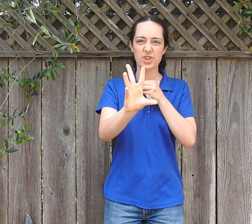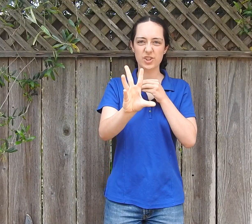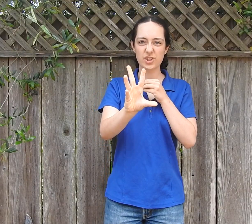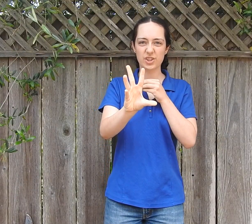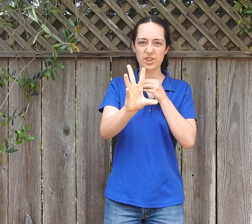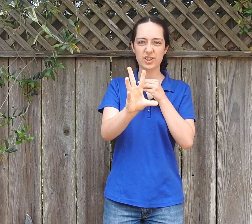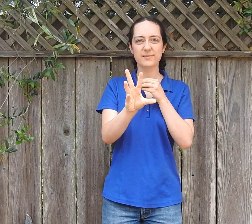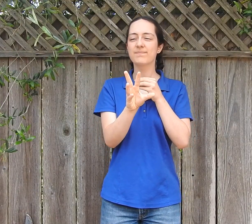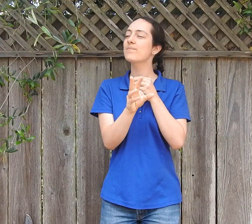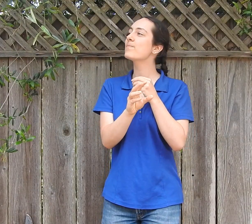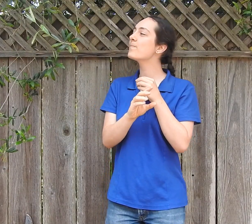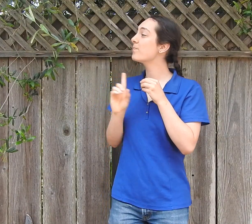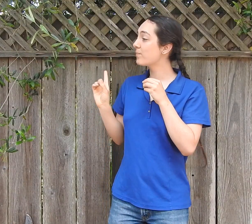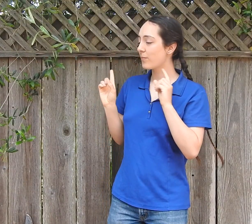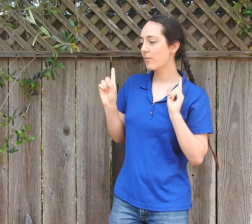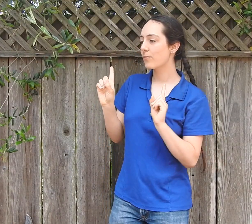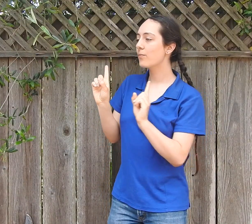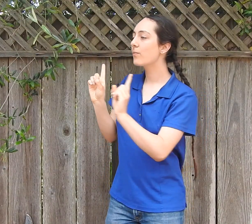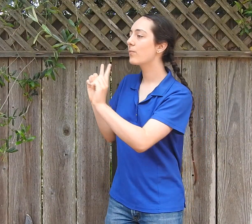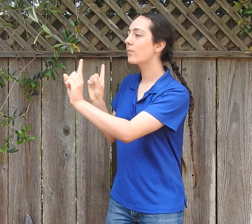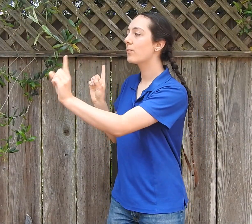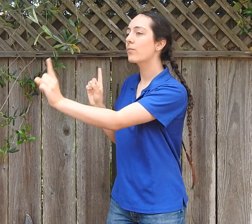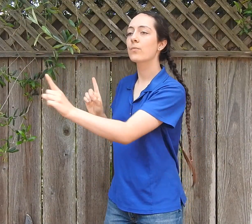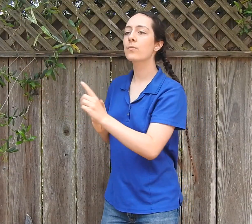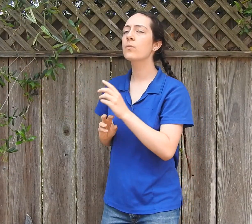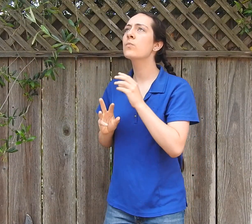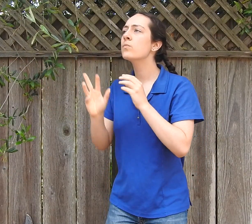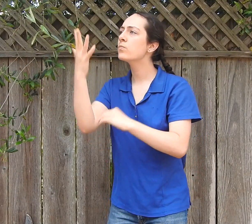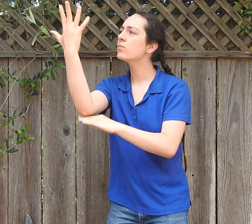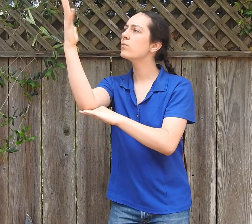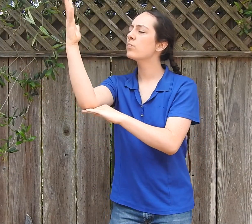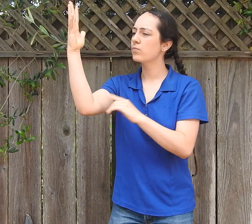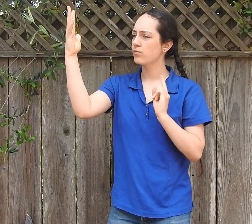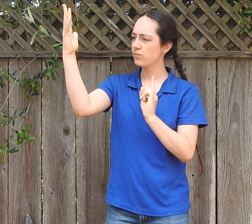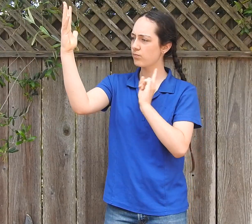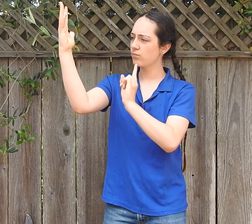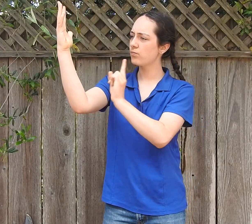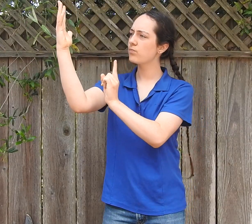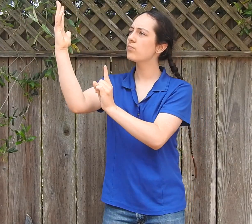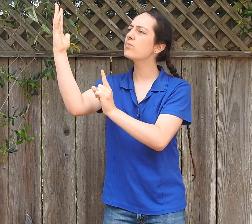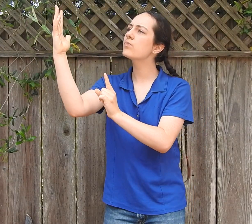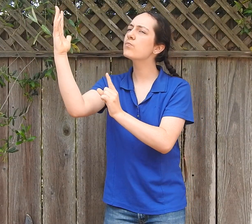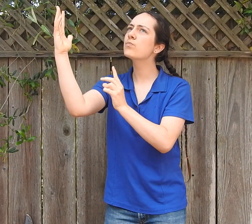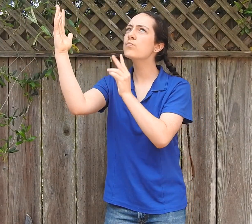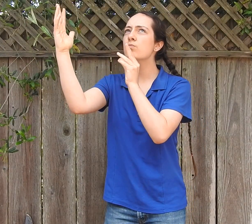A tree stethoscope. The doctor walks past the man to the tree.